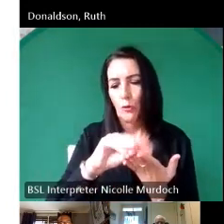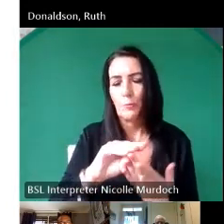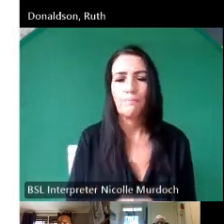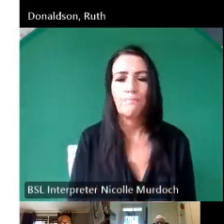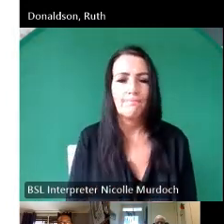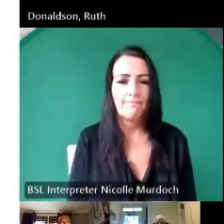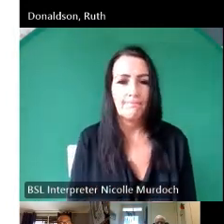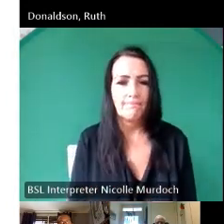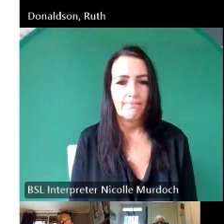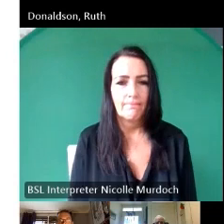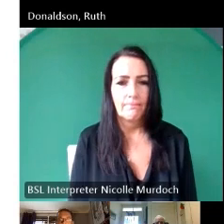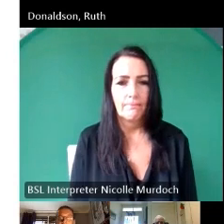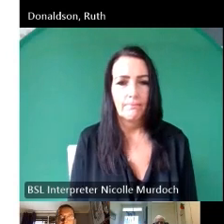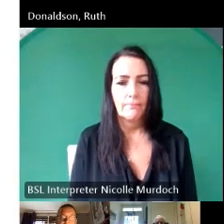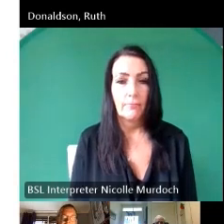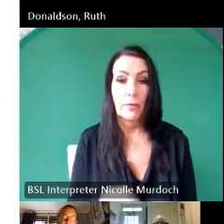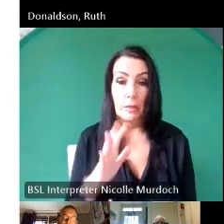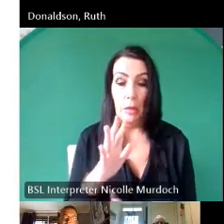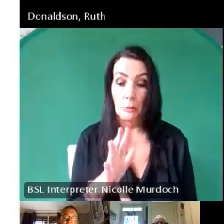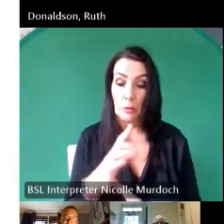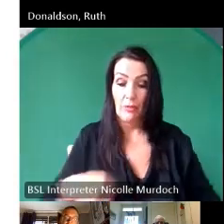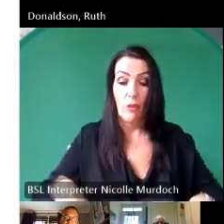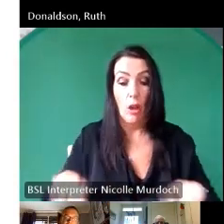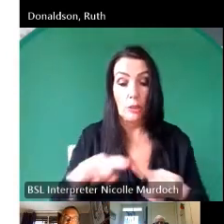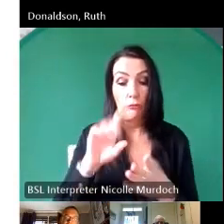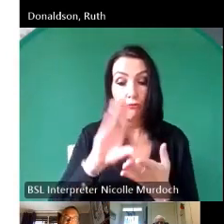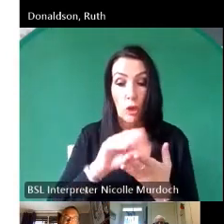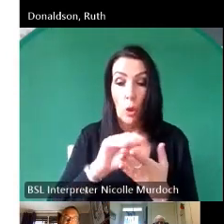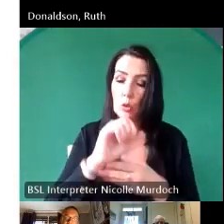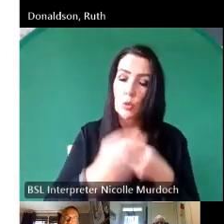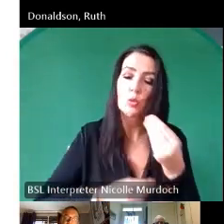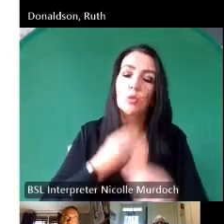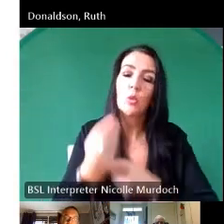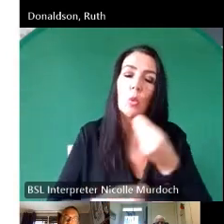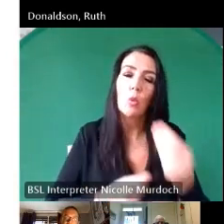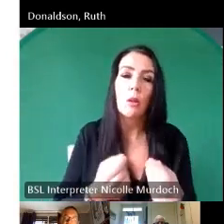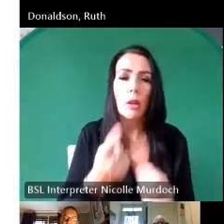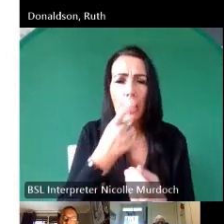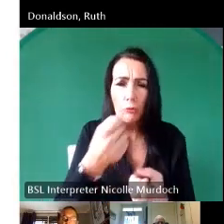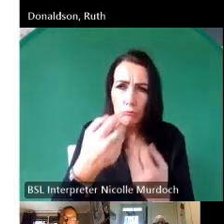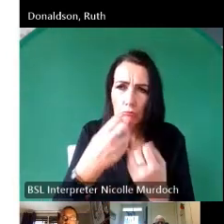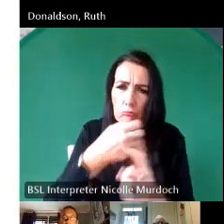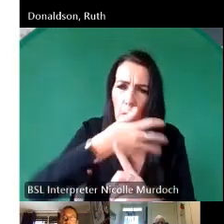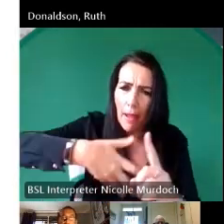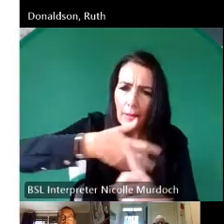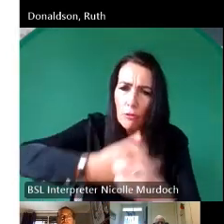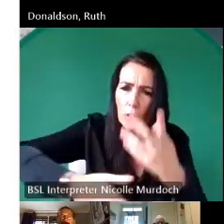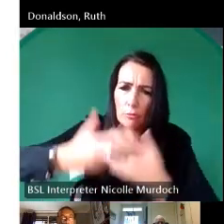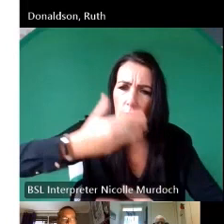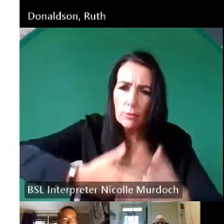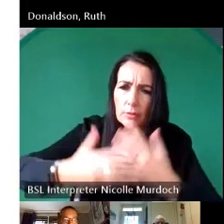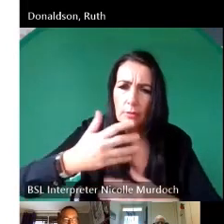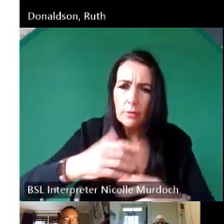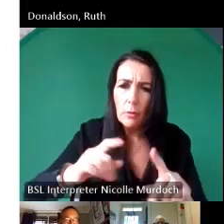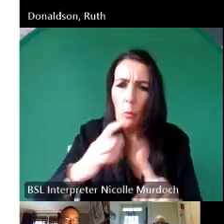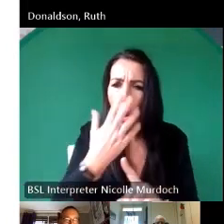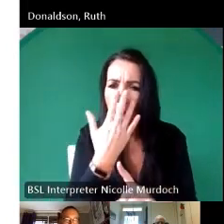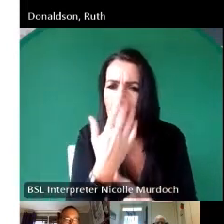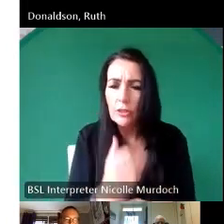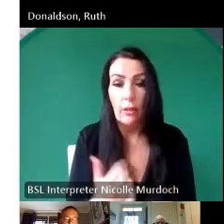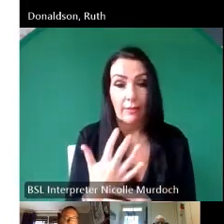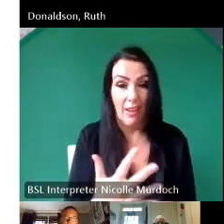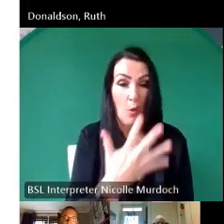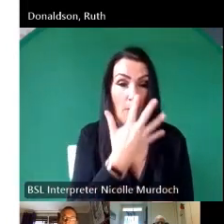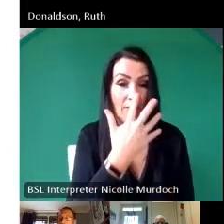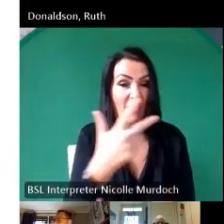for us too so um can you tell us something about your background and and your age now is 50 right